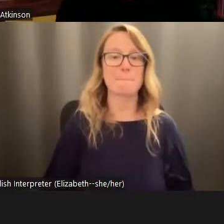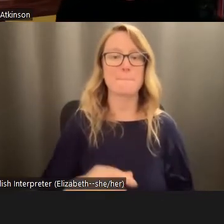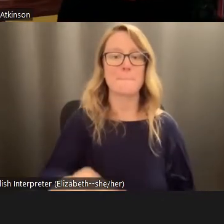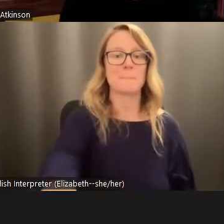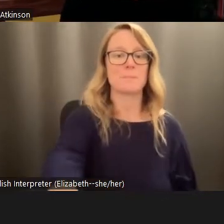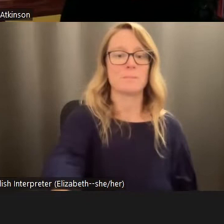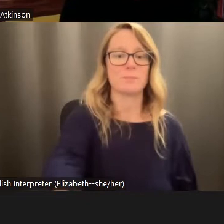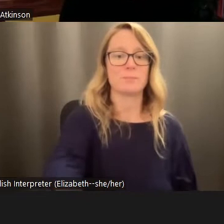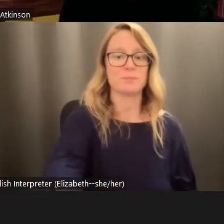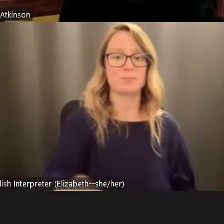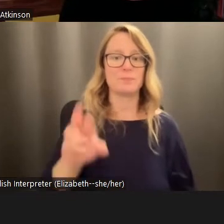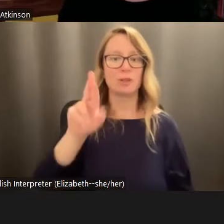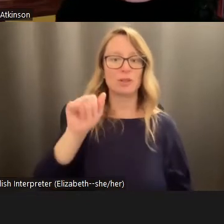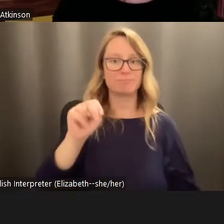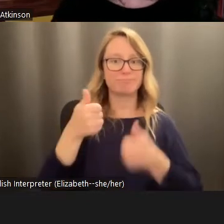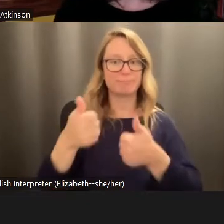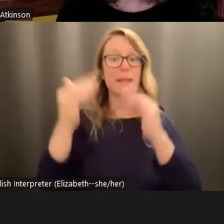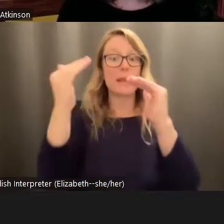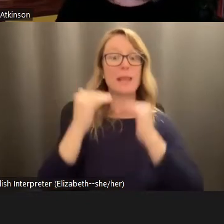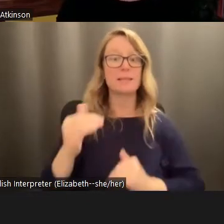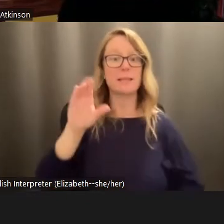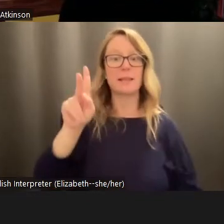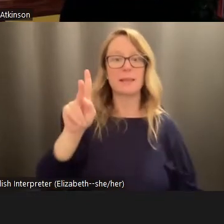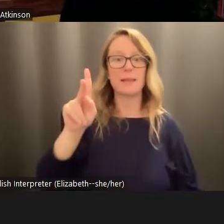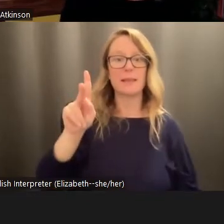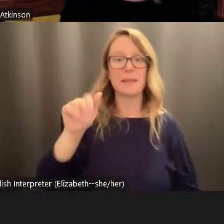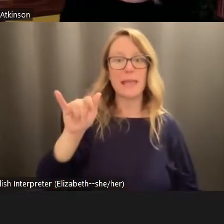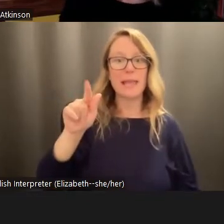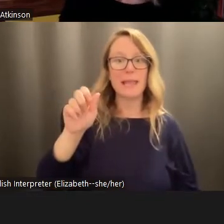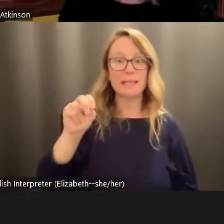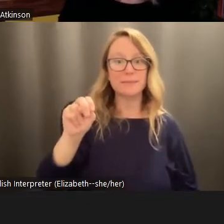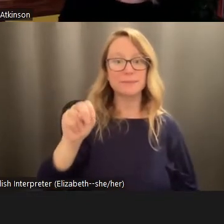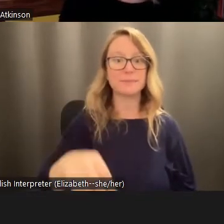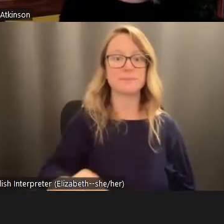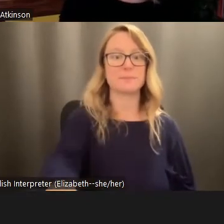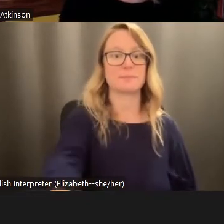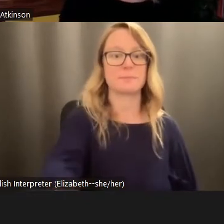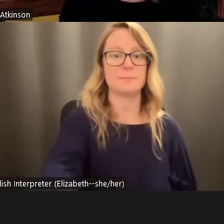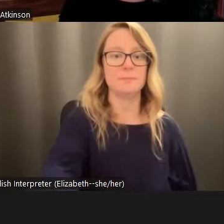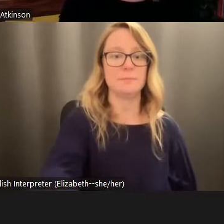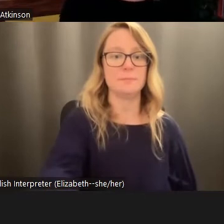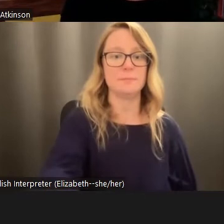Awesome. Thank you. I think next up, we have Caitlin. All right.